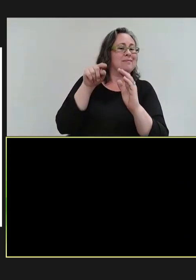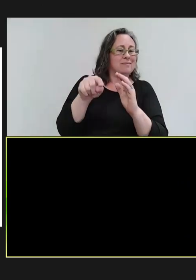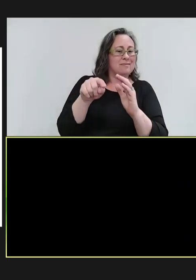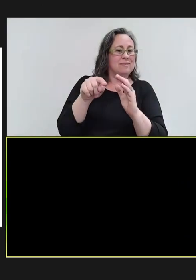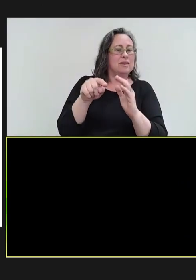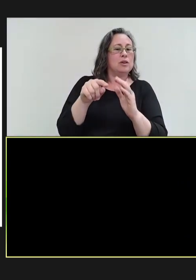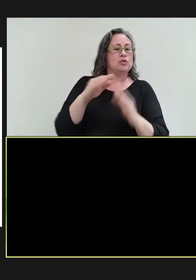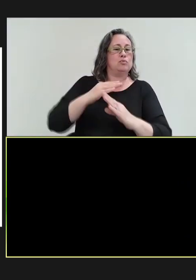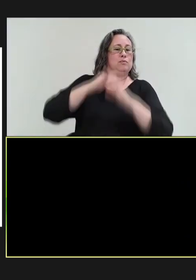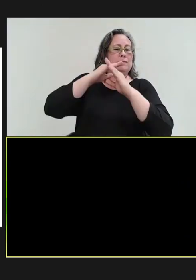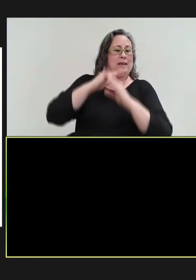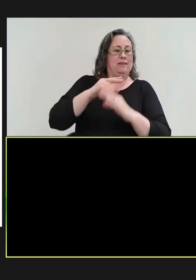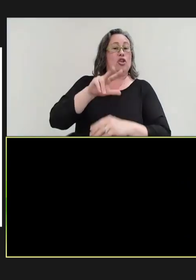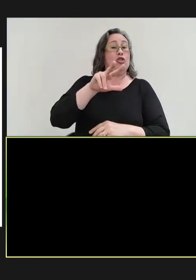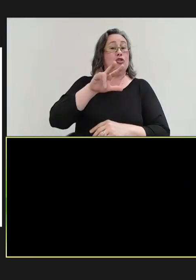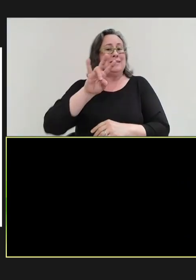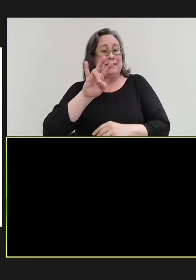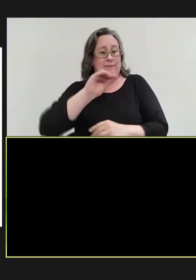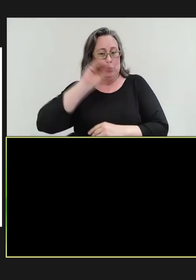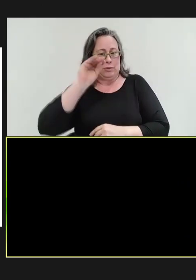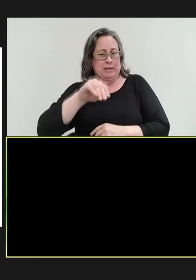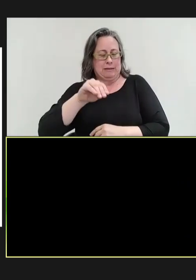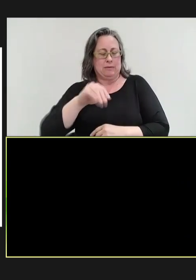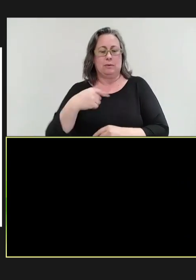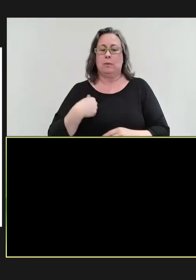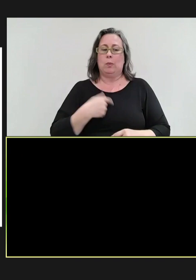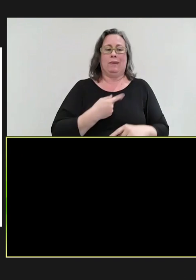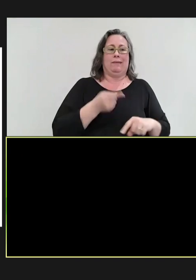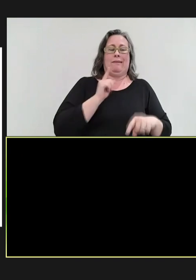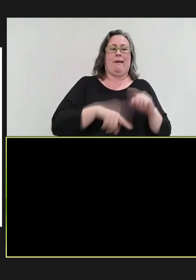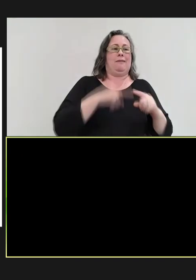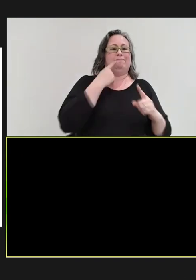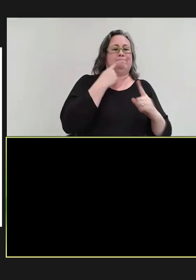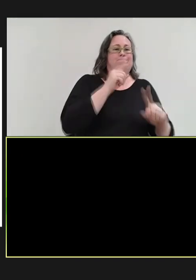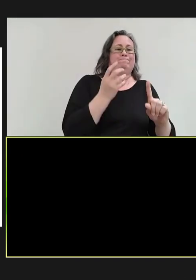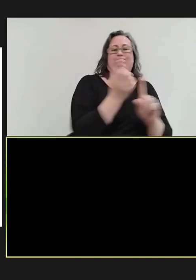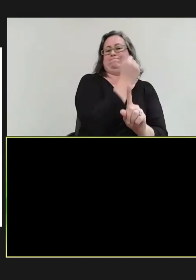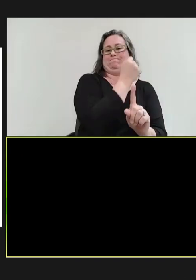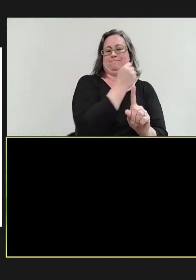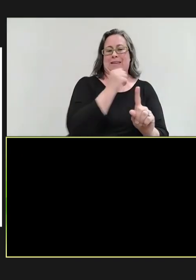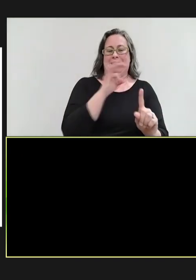So, really, we can't get anywhere unless we address measles. Measles vaccine is